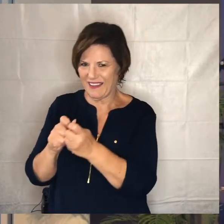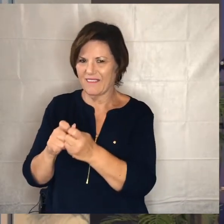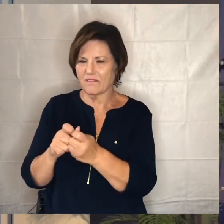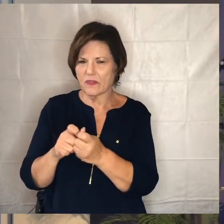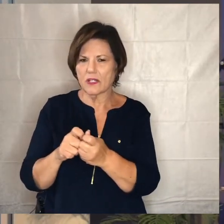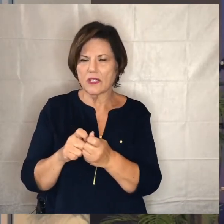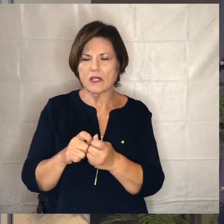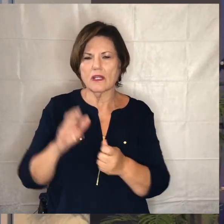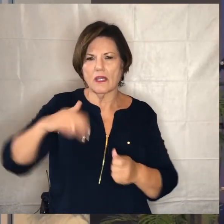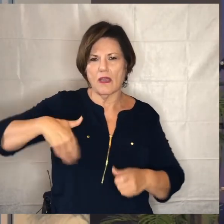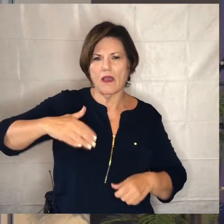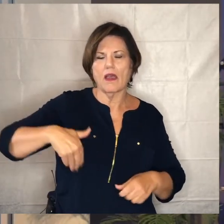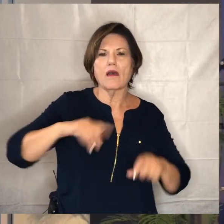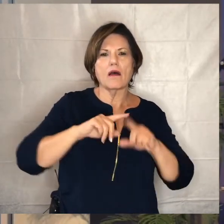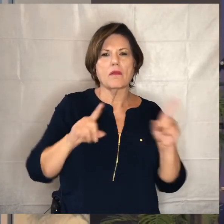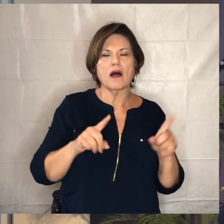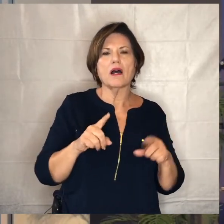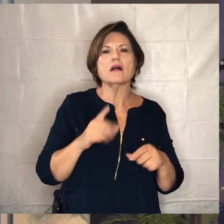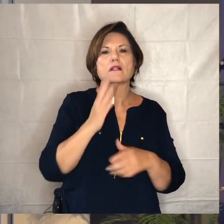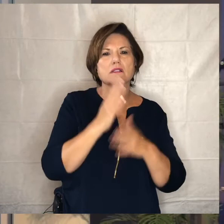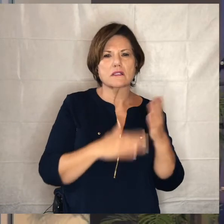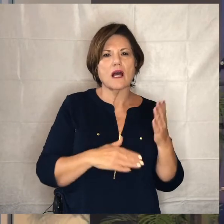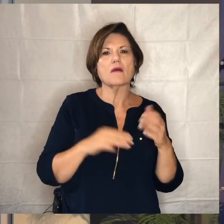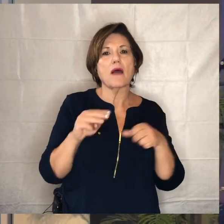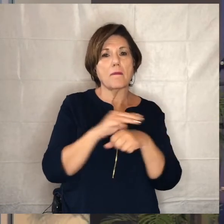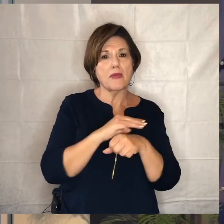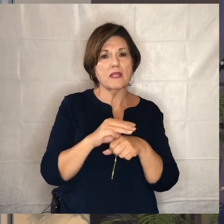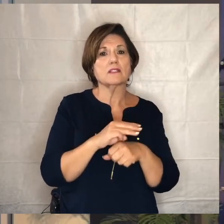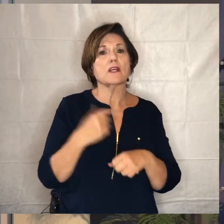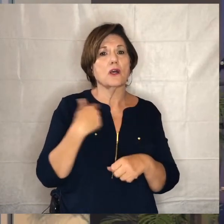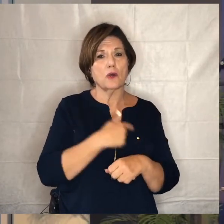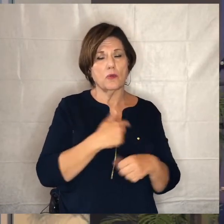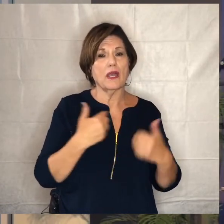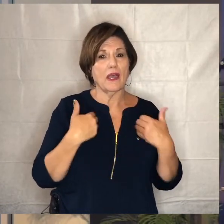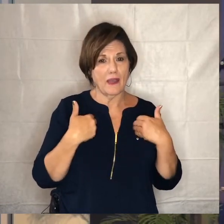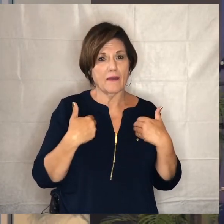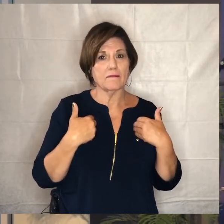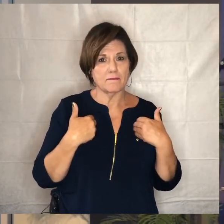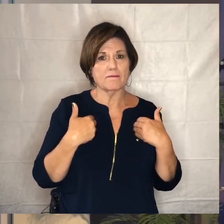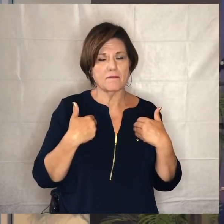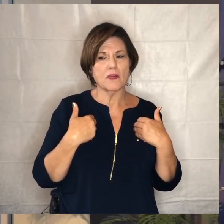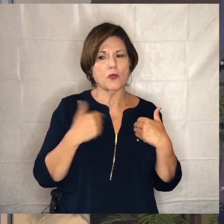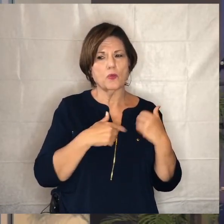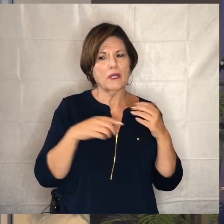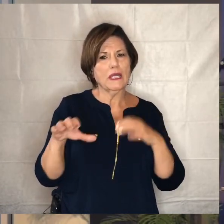this but it's to say that some of the ministries that we run some of the things that we do we think